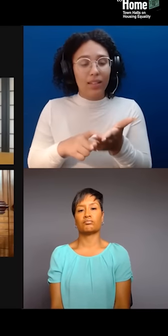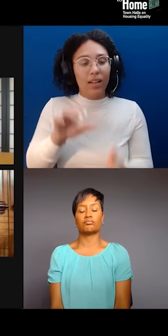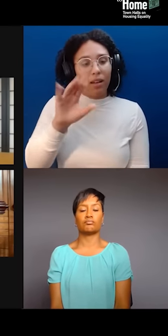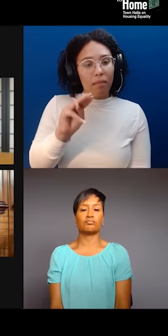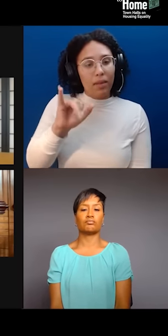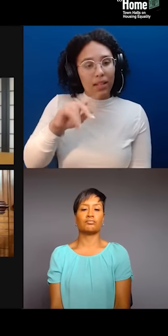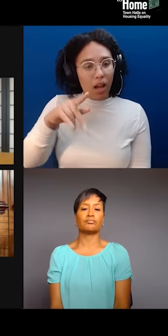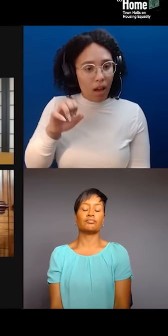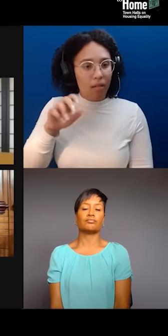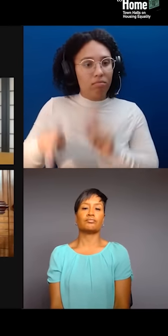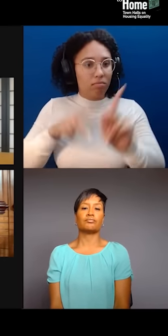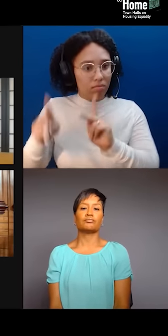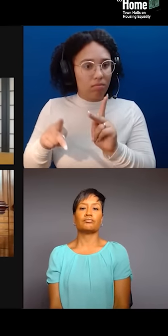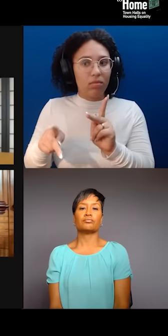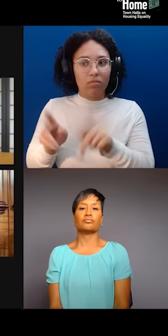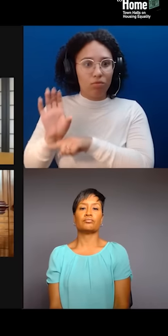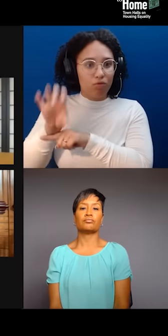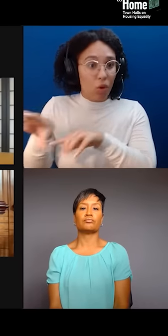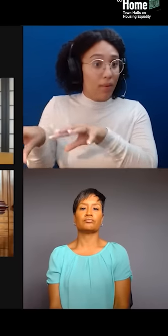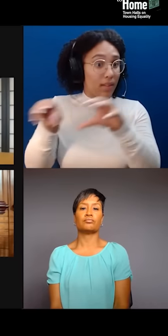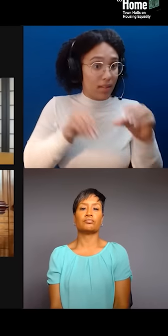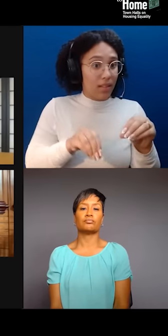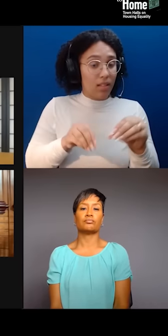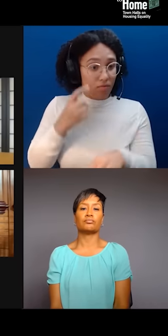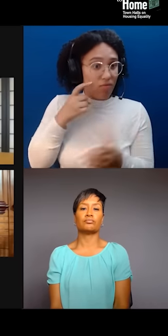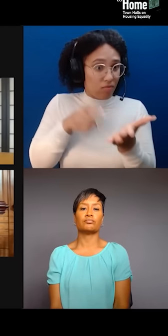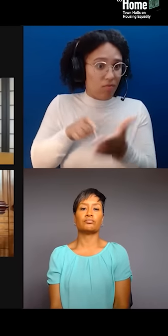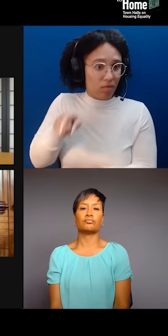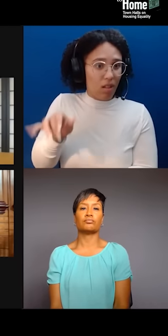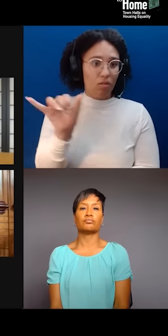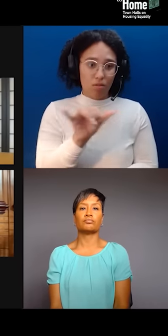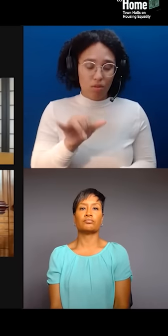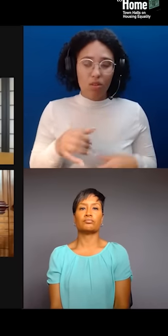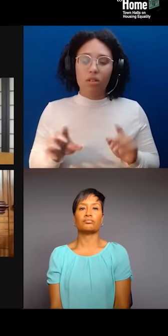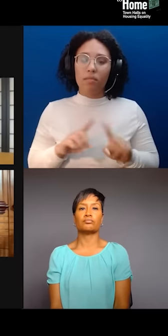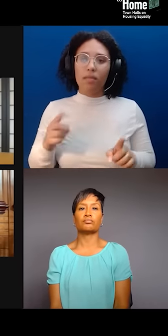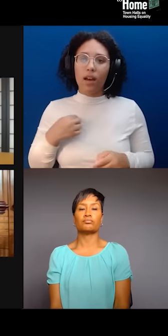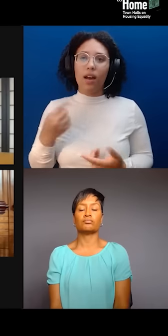I would say that I do know that there's an active land back coalition working in New York City at the moment.